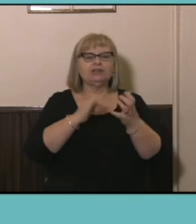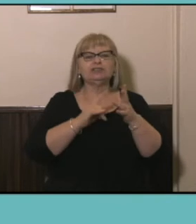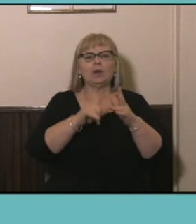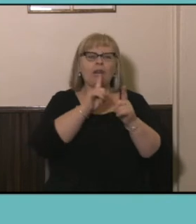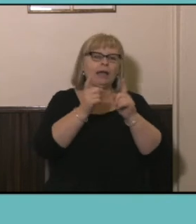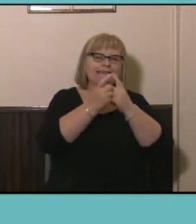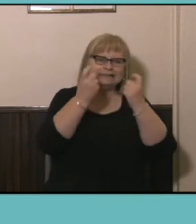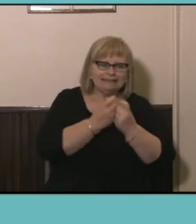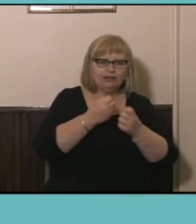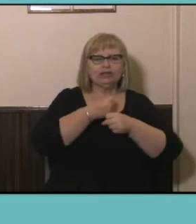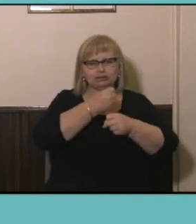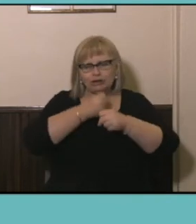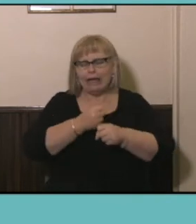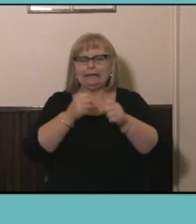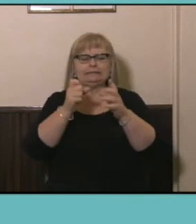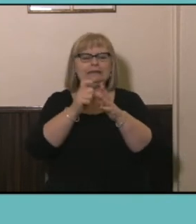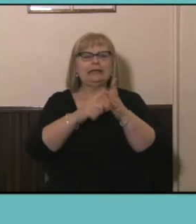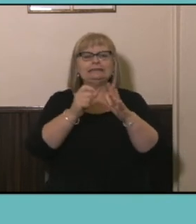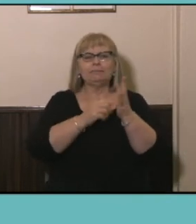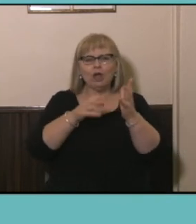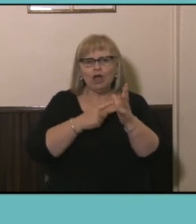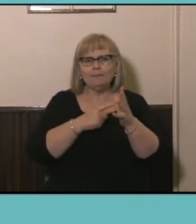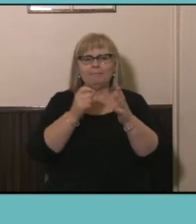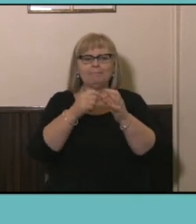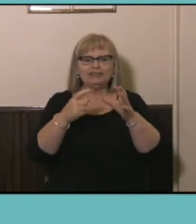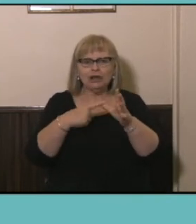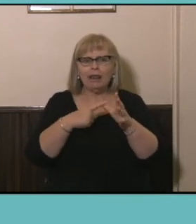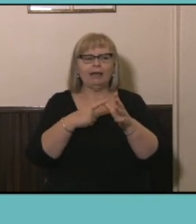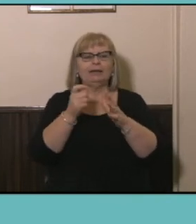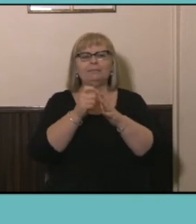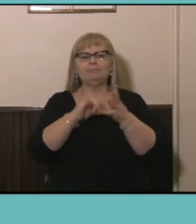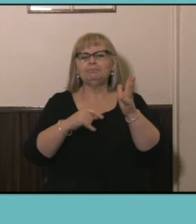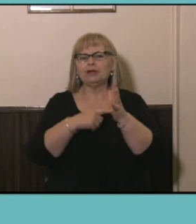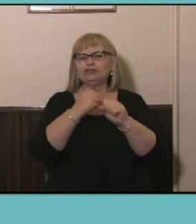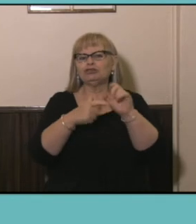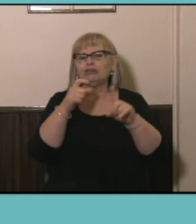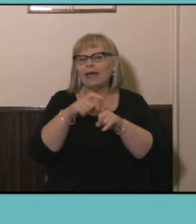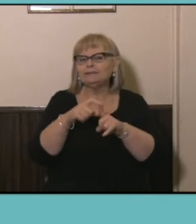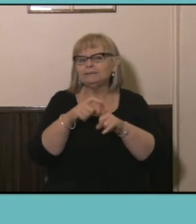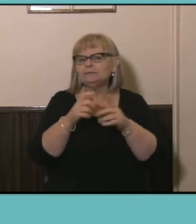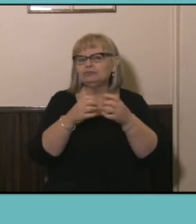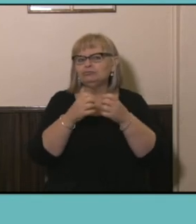trade diploma bachelor degree post-grad degree all of those vast and varied